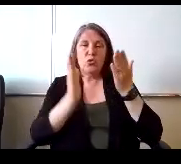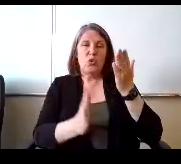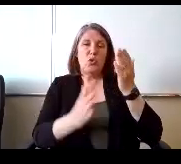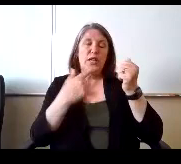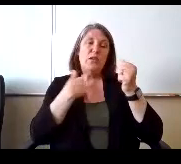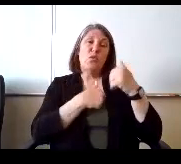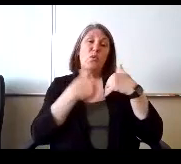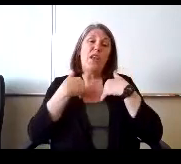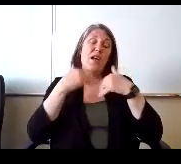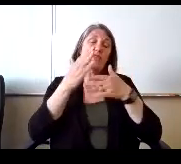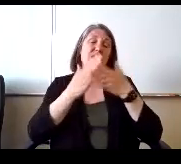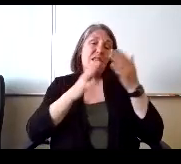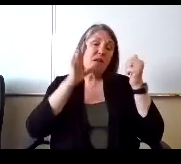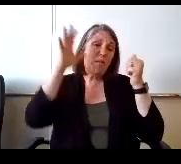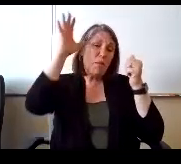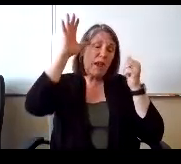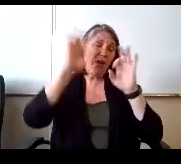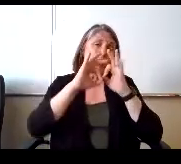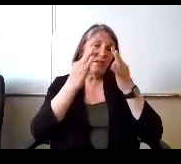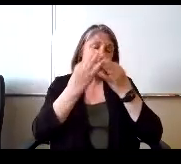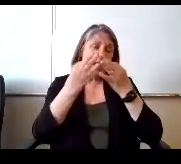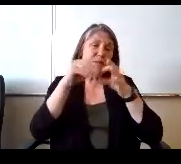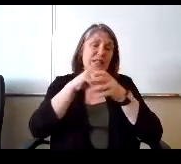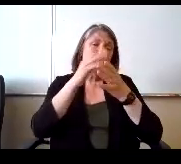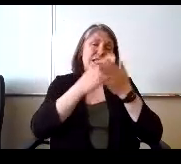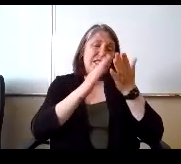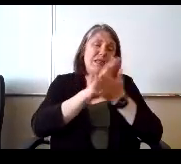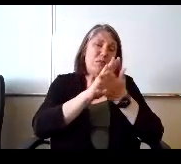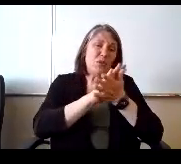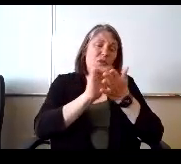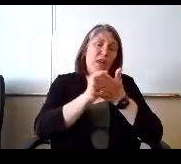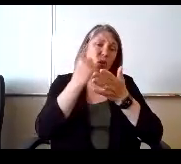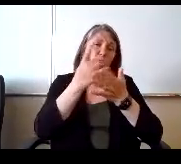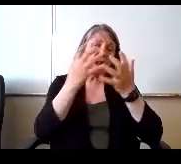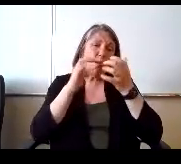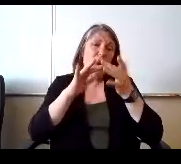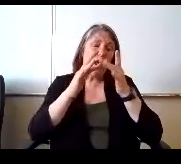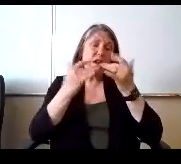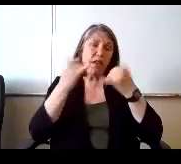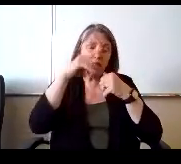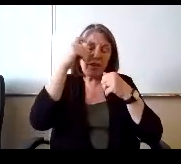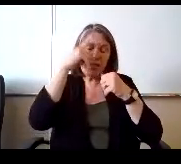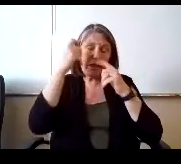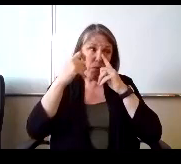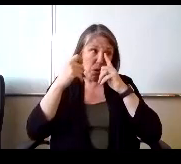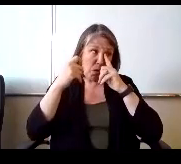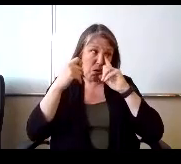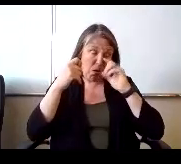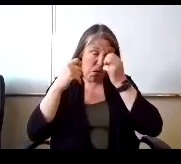and some of our schools that only want online option this summer. And then of our 20 elementary schools we